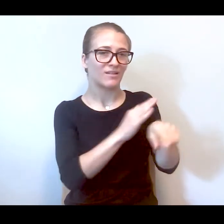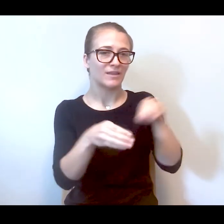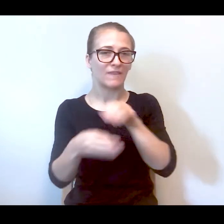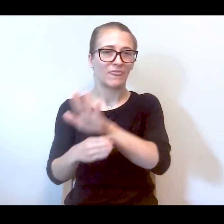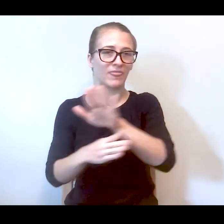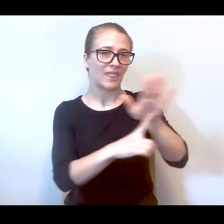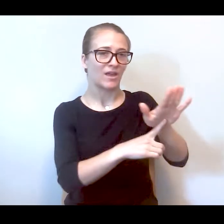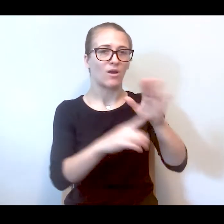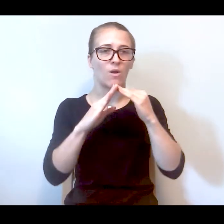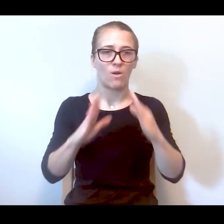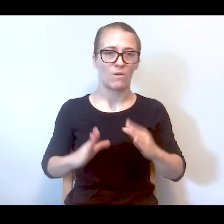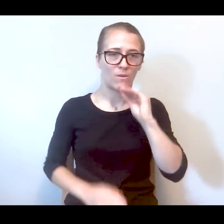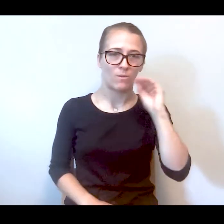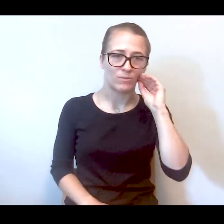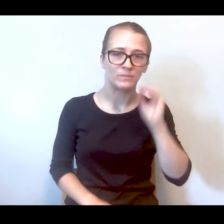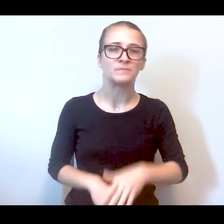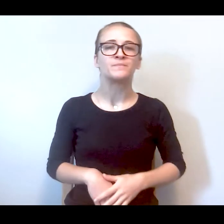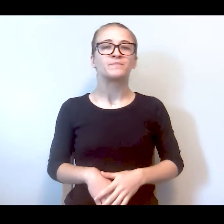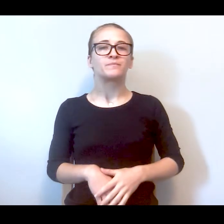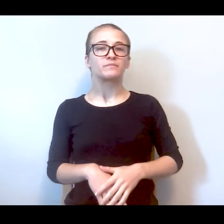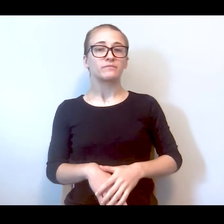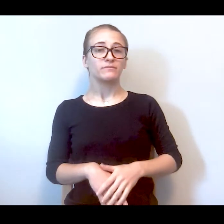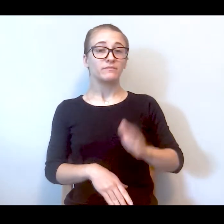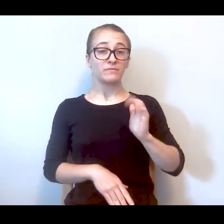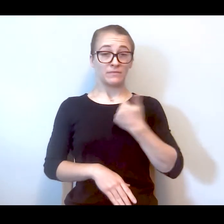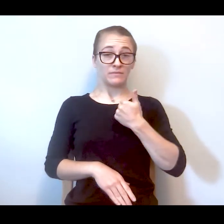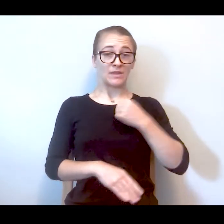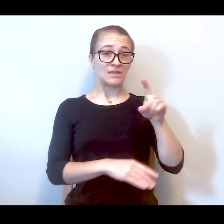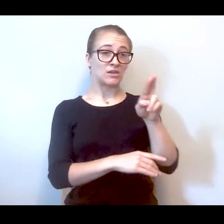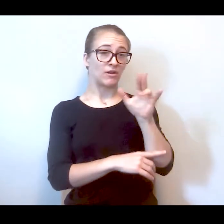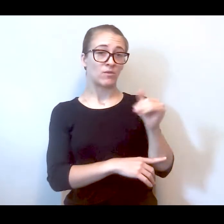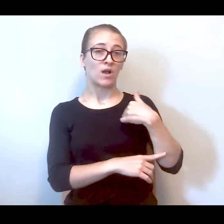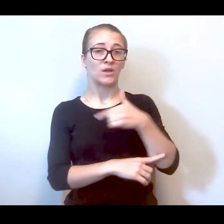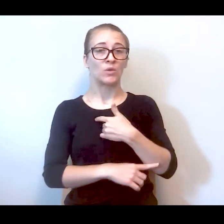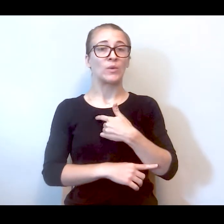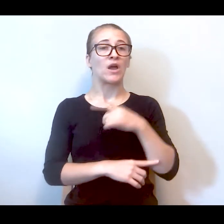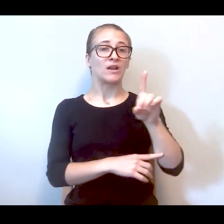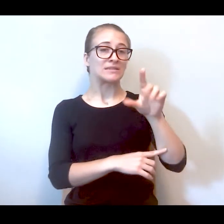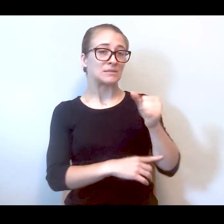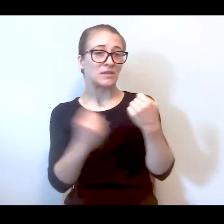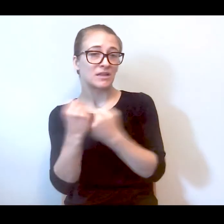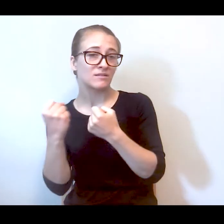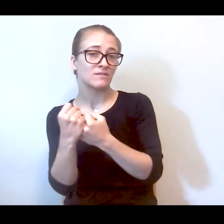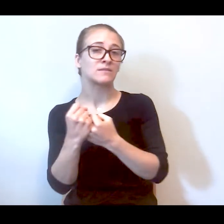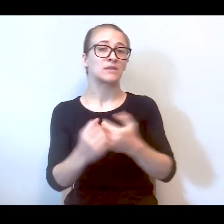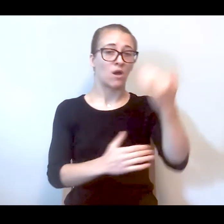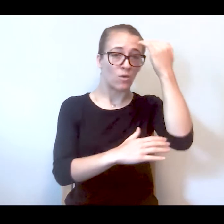assumes. For our part, we're the advocacy system for people with disabilities around the state. We provide